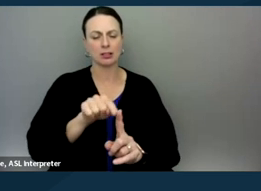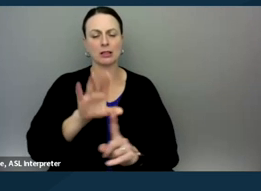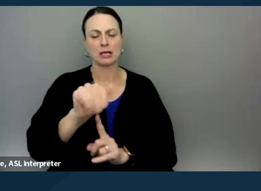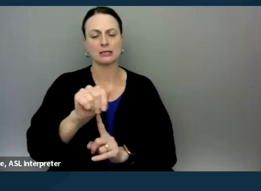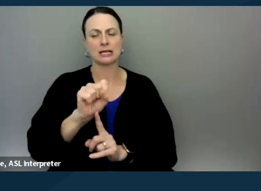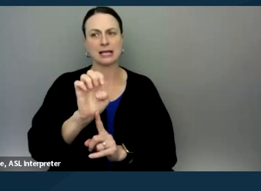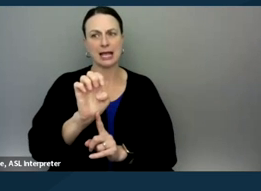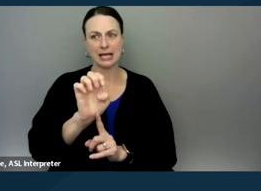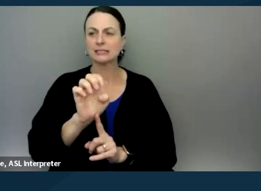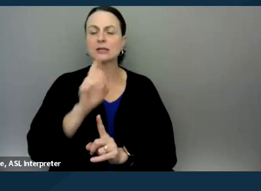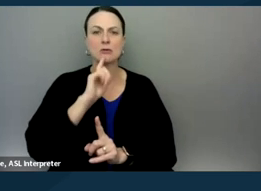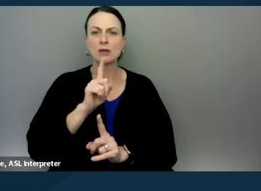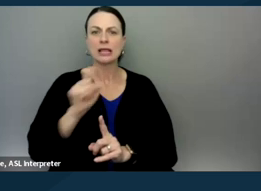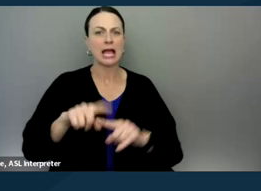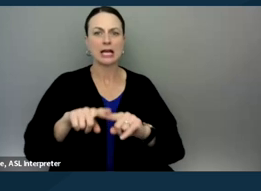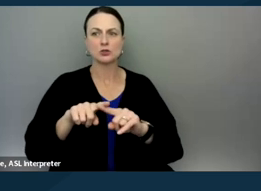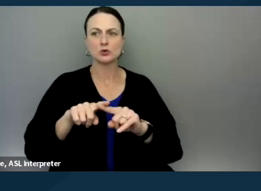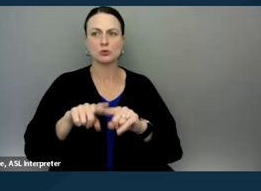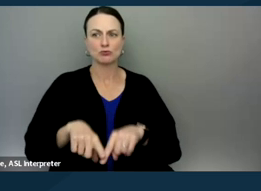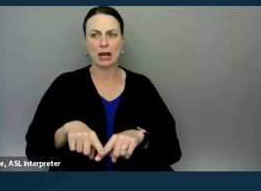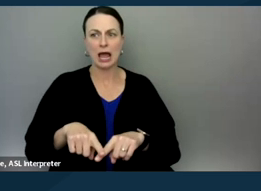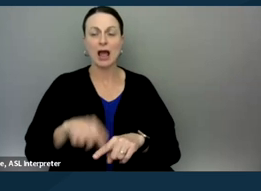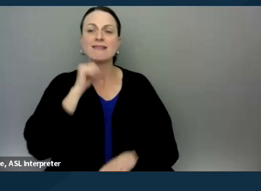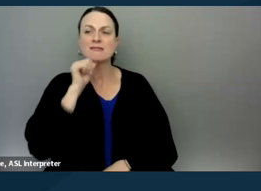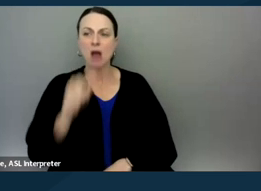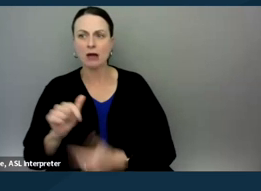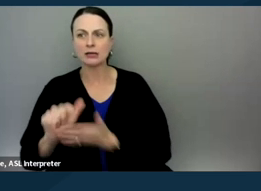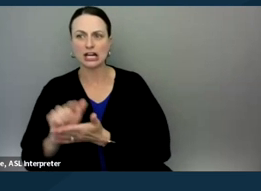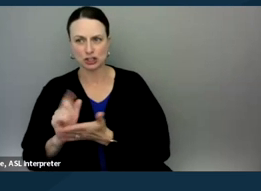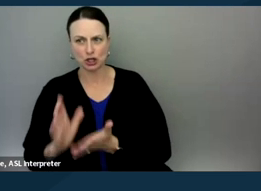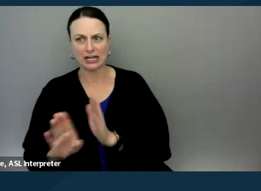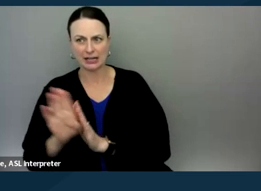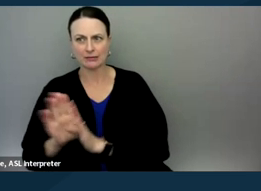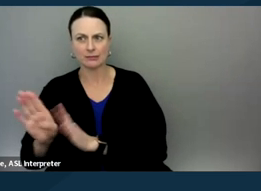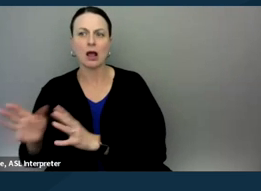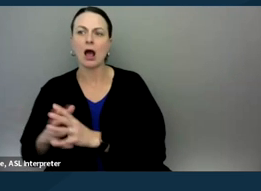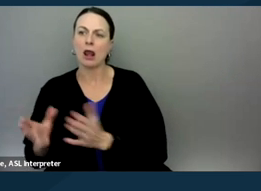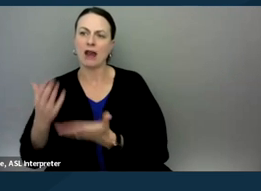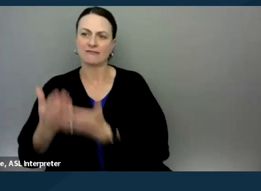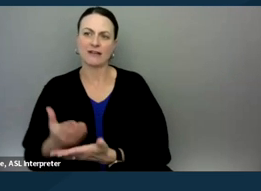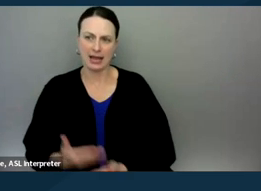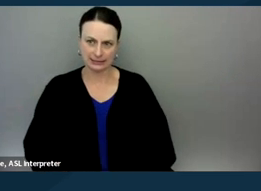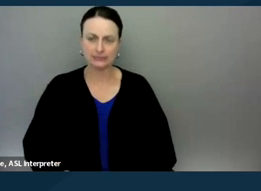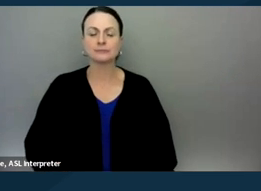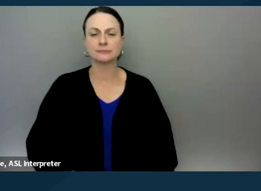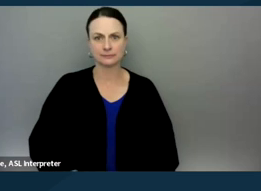we really had to rely on non-attorneys to be developing a lot of these facts and it definitely straddled that line.